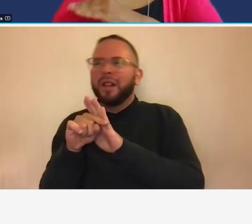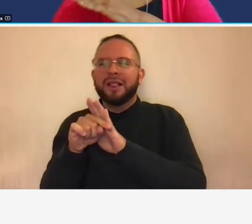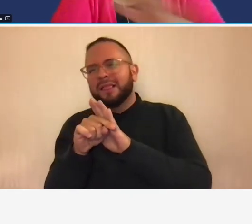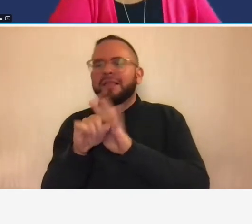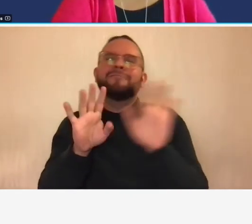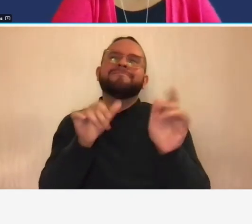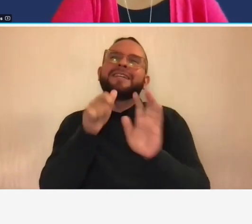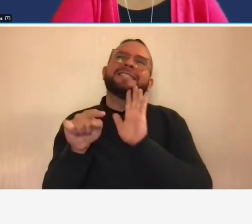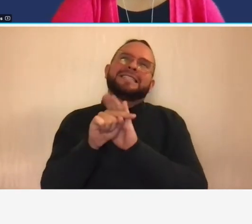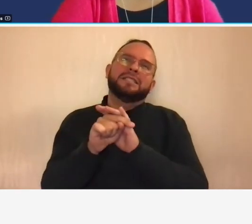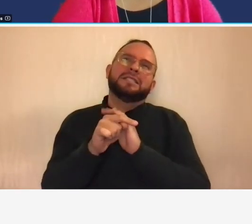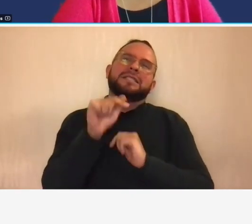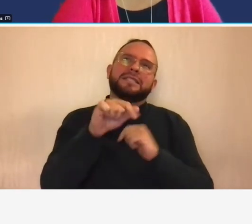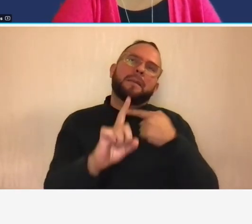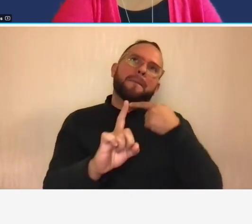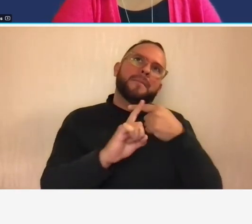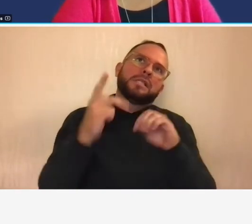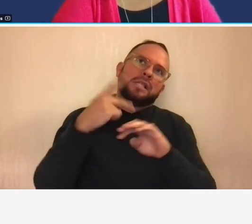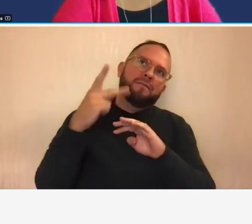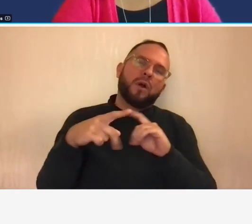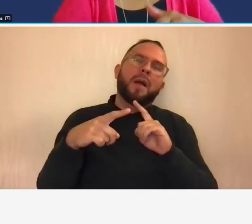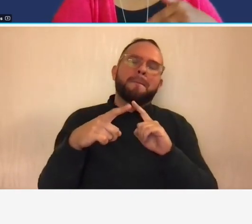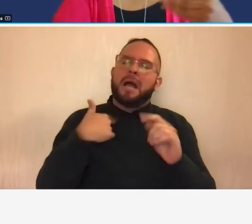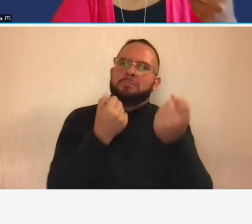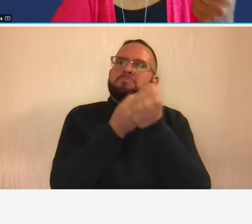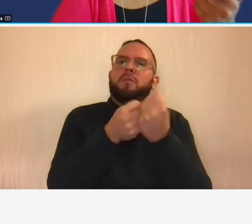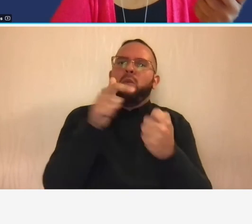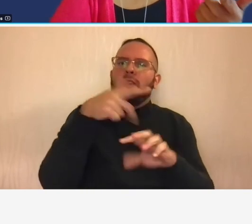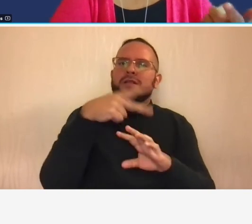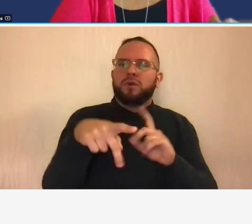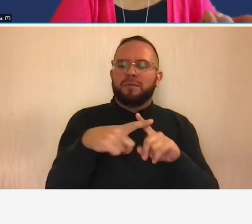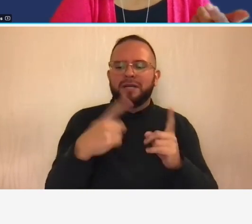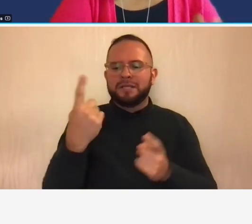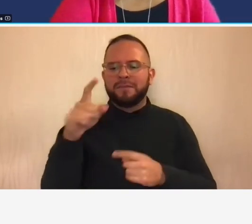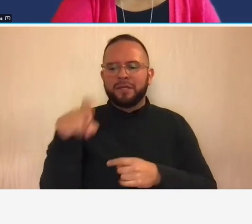i totally support to say having a safe harbor rate program but here's the thing you need to consider